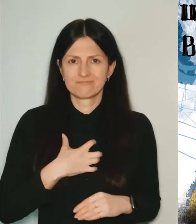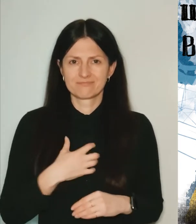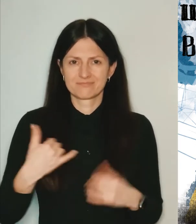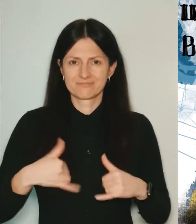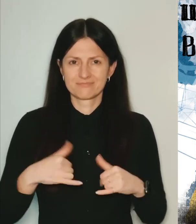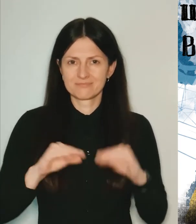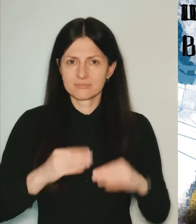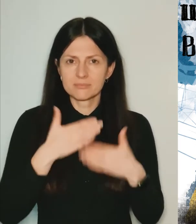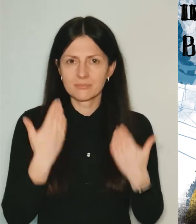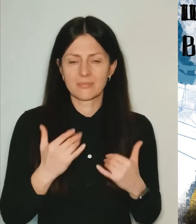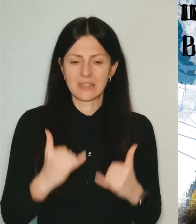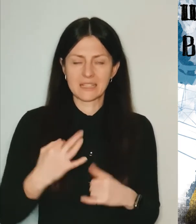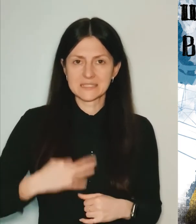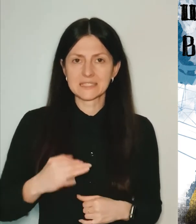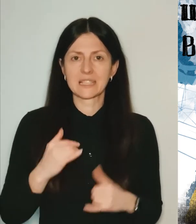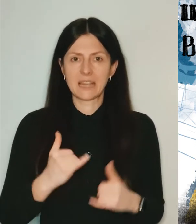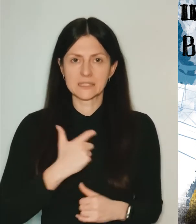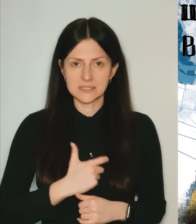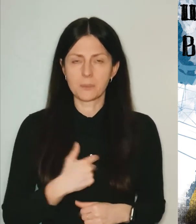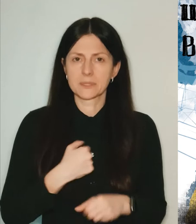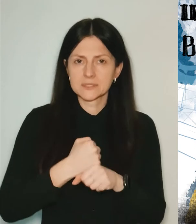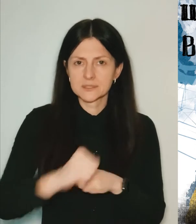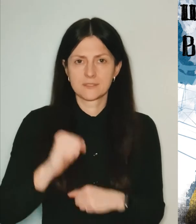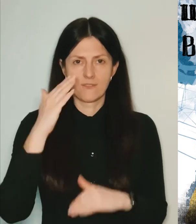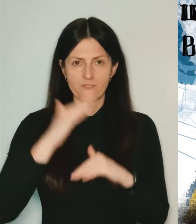son and herself and insisted on doing it in the evening.